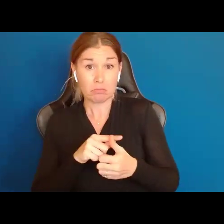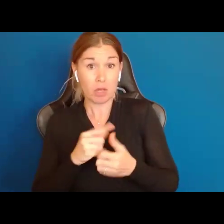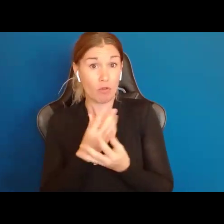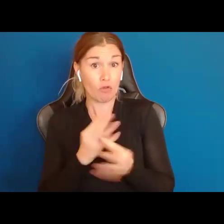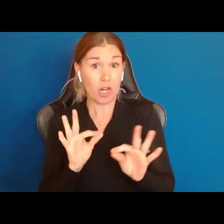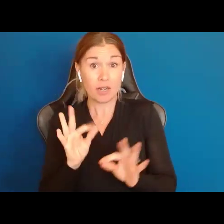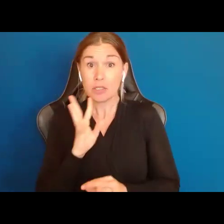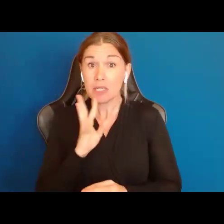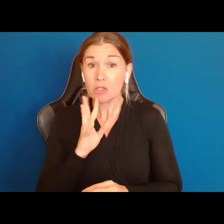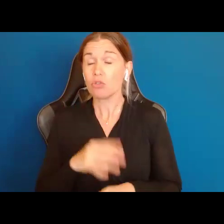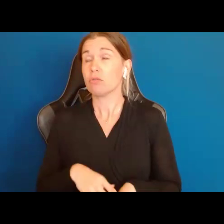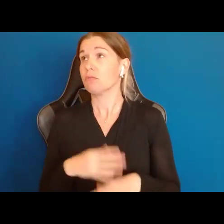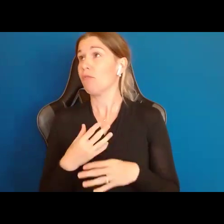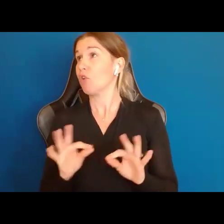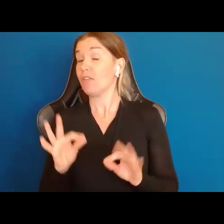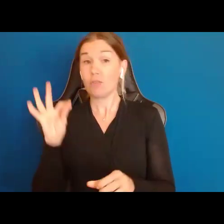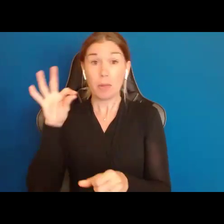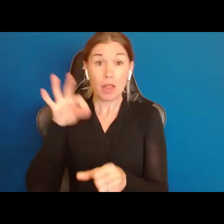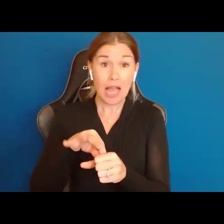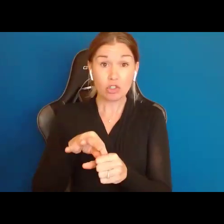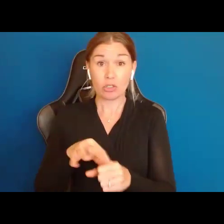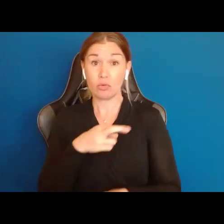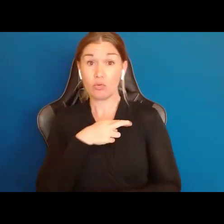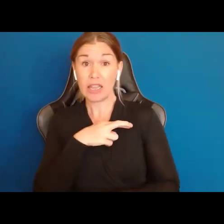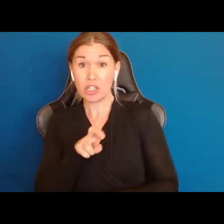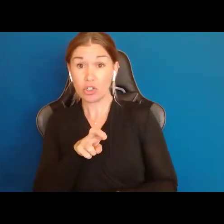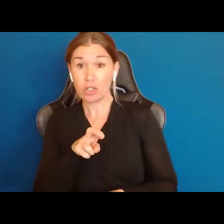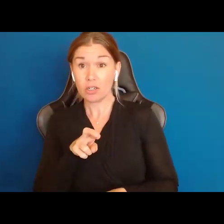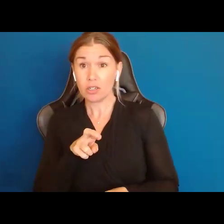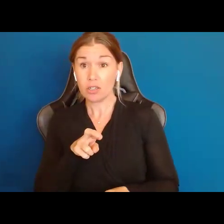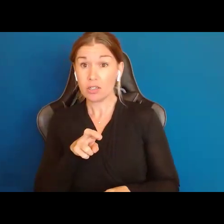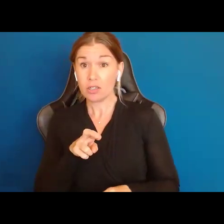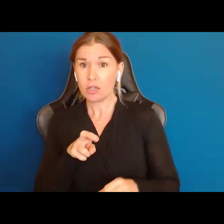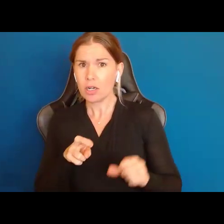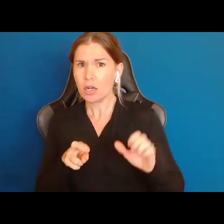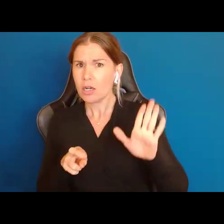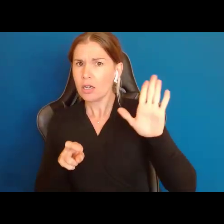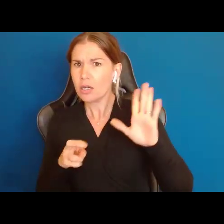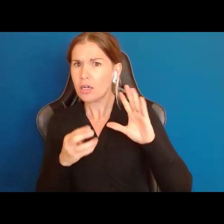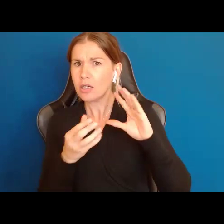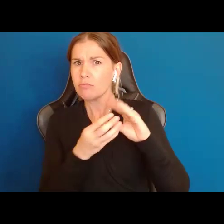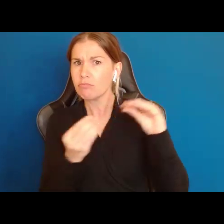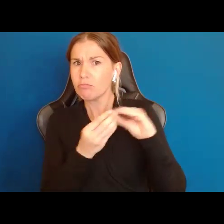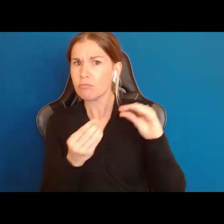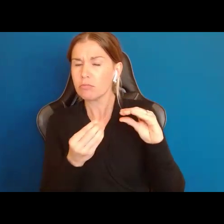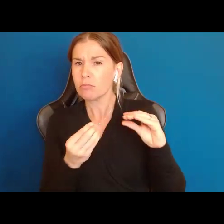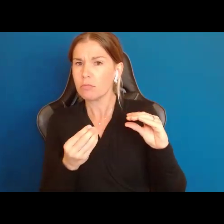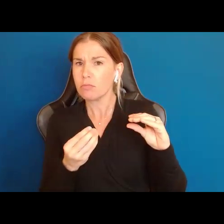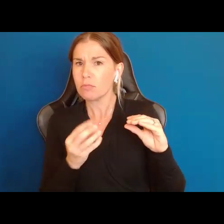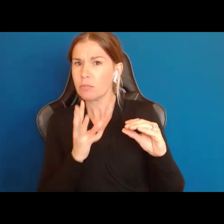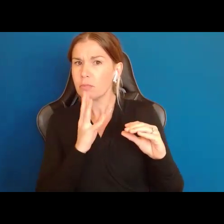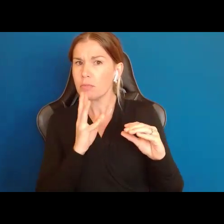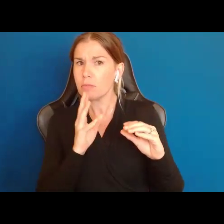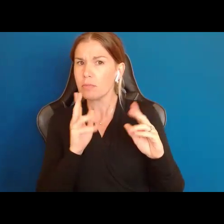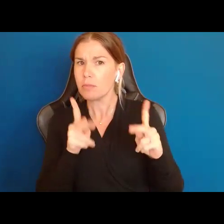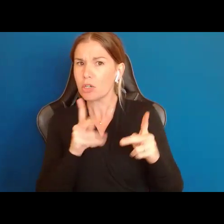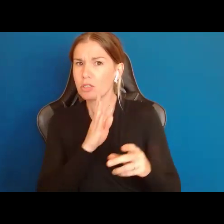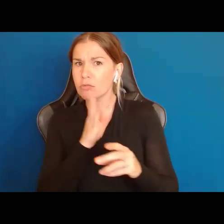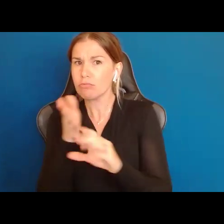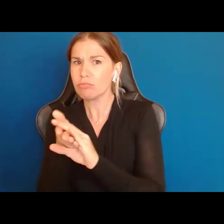Or freedom of religion. [audio interruption] Nikki if you wouldn't mind muting everyone.